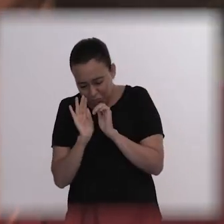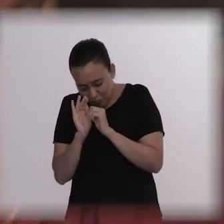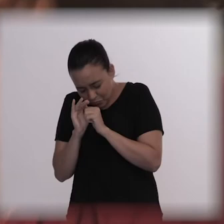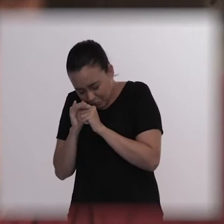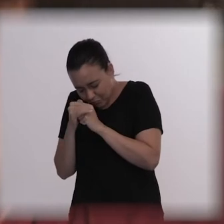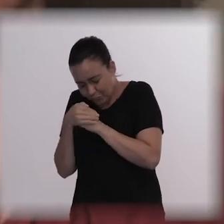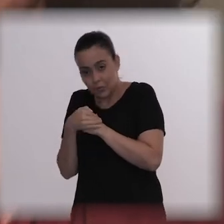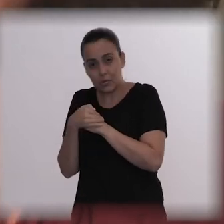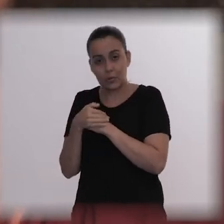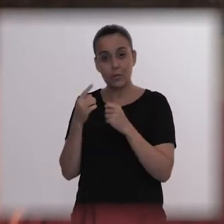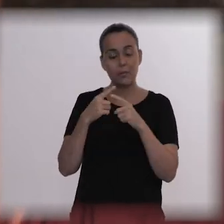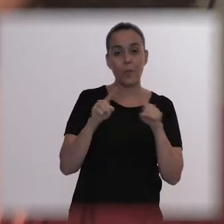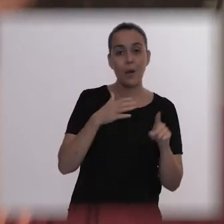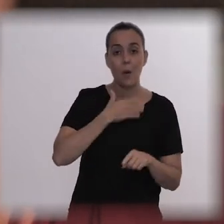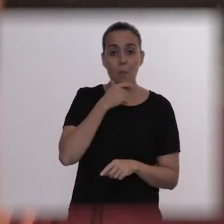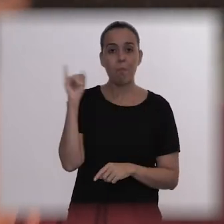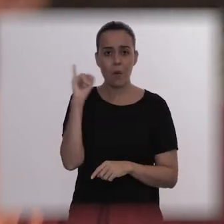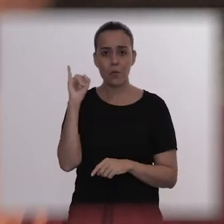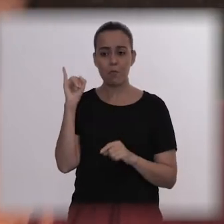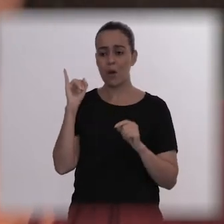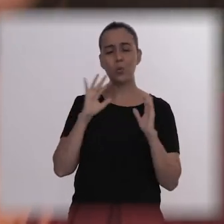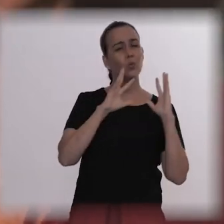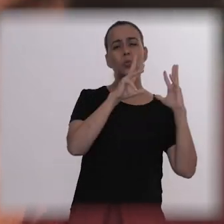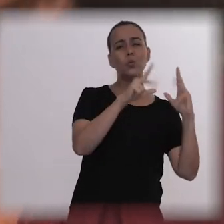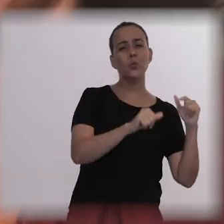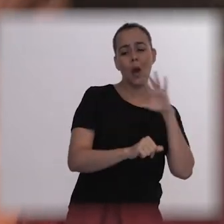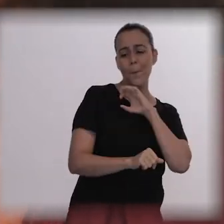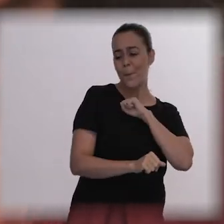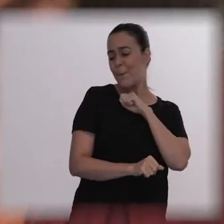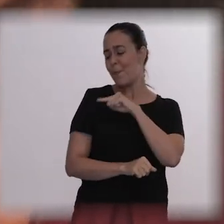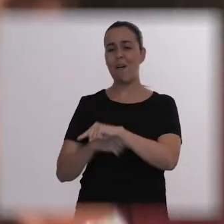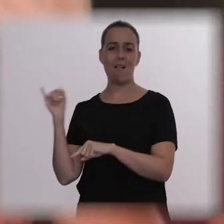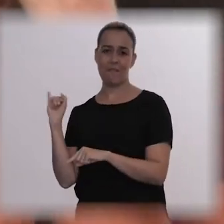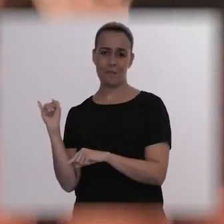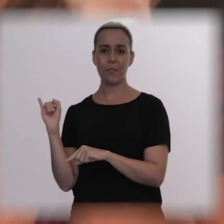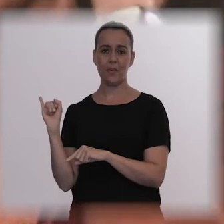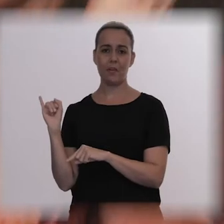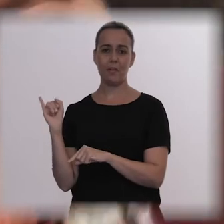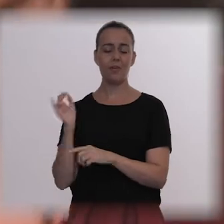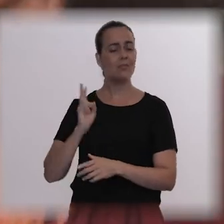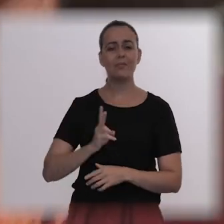loved by all cousins, all uncles, grandparents, parents, sister, he was